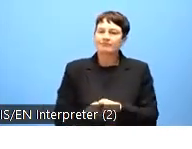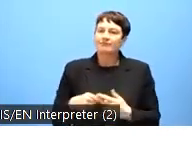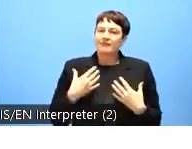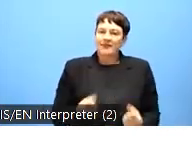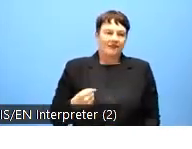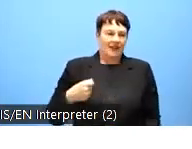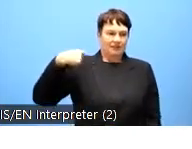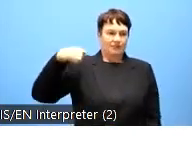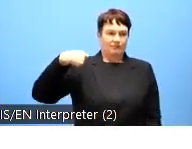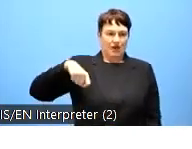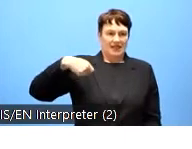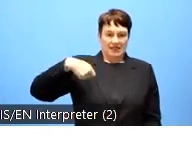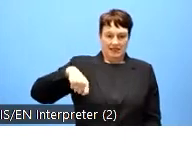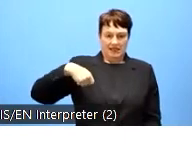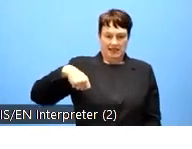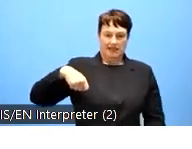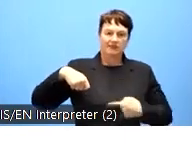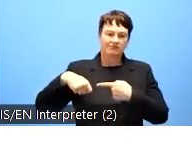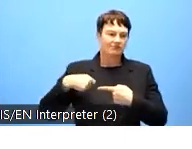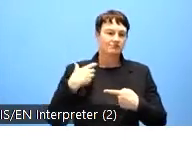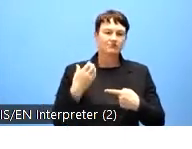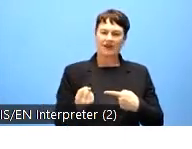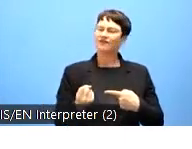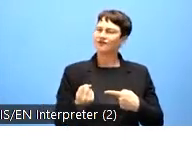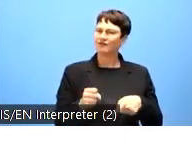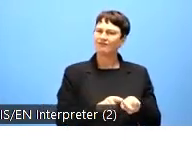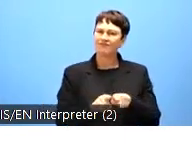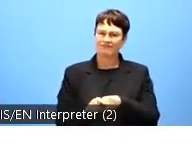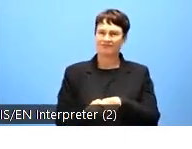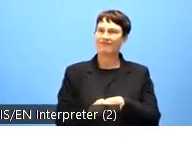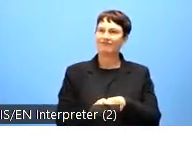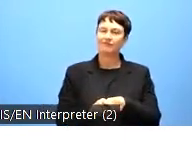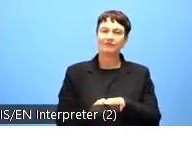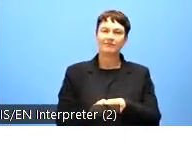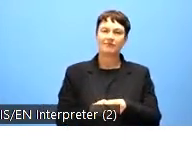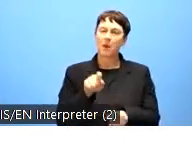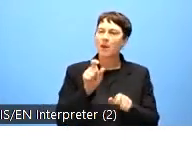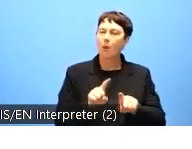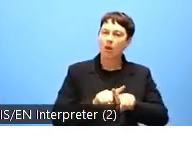rights and opportunities, where we are all equal with all of our differences. A continent